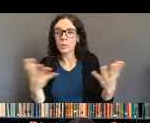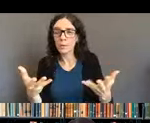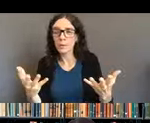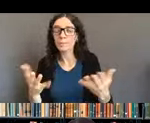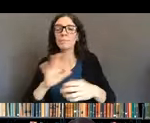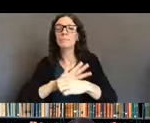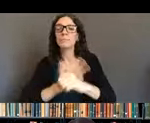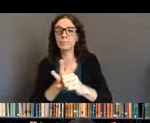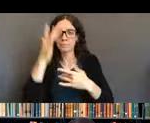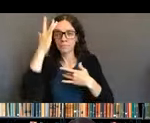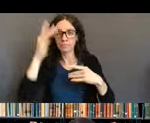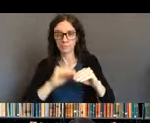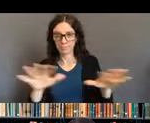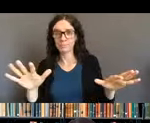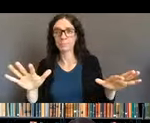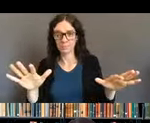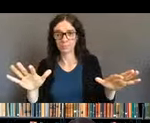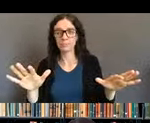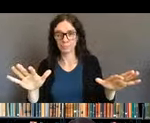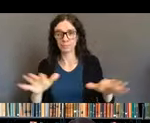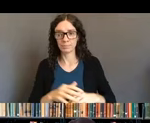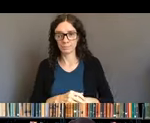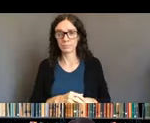and, communication around that.